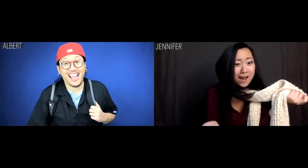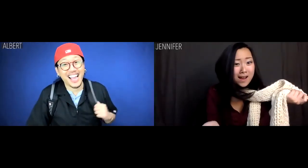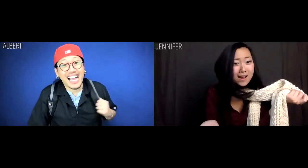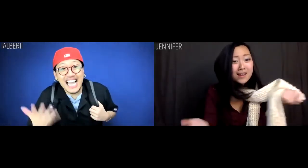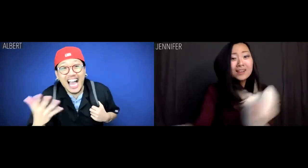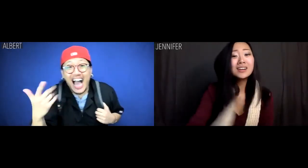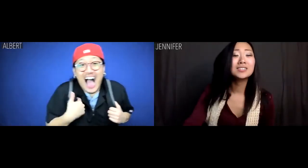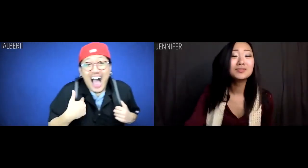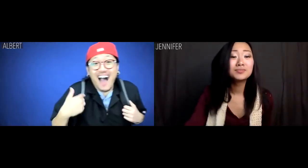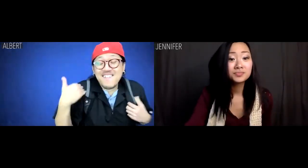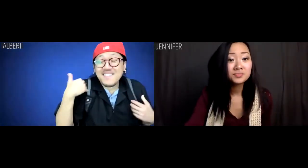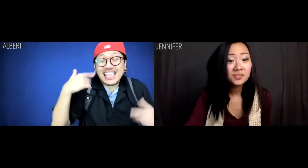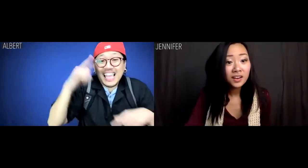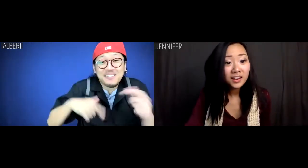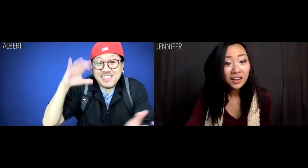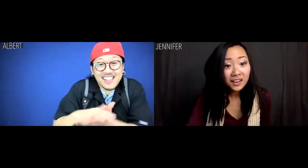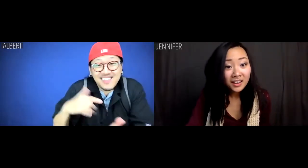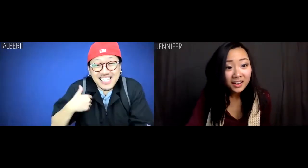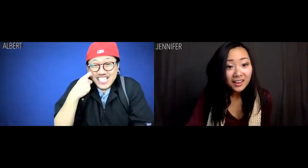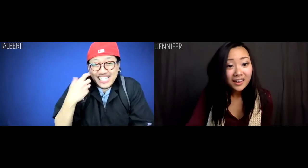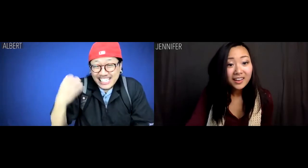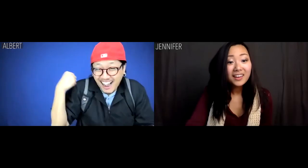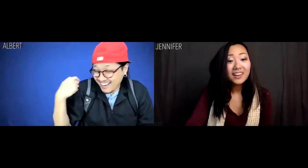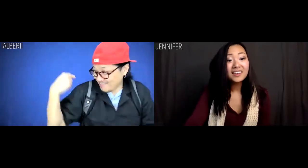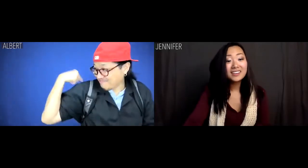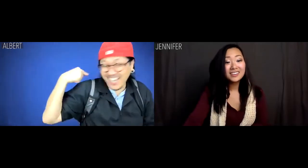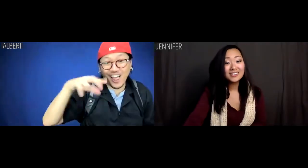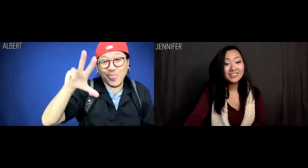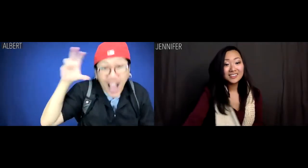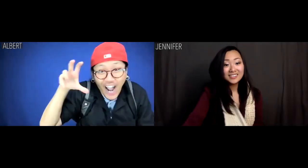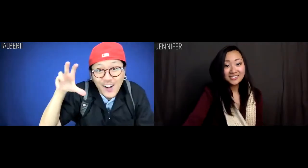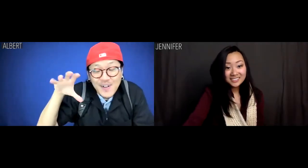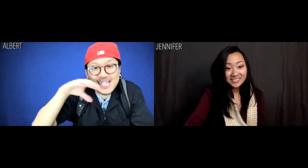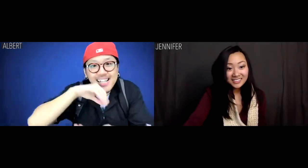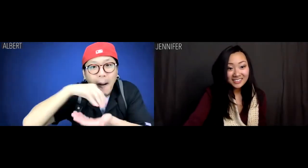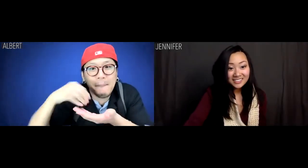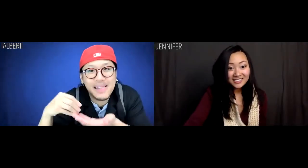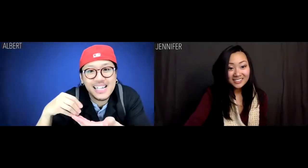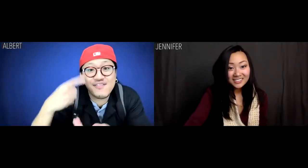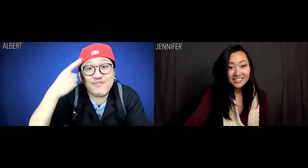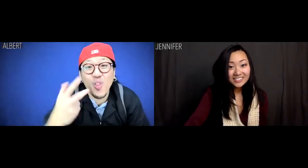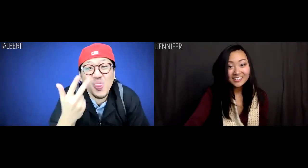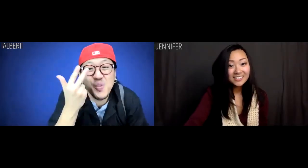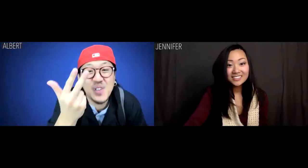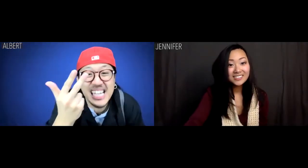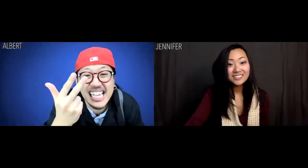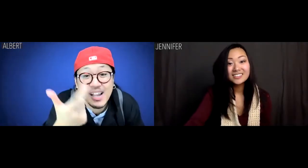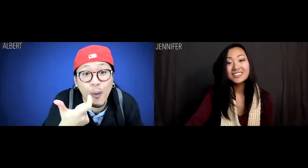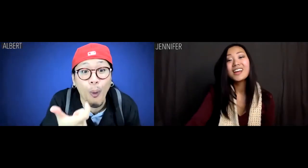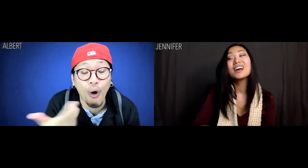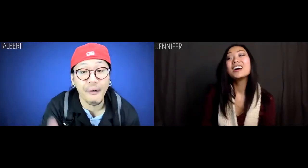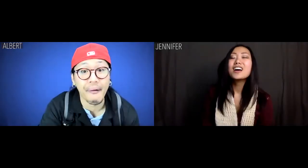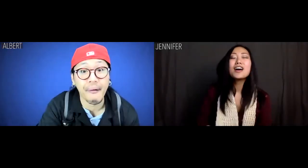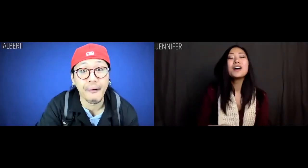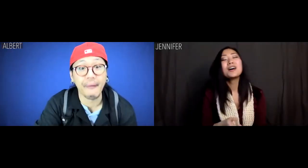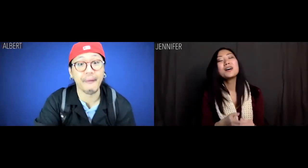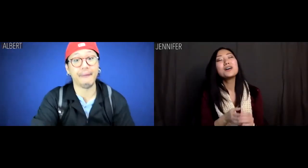Albert: Yeah. I can't believe I got 300 dumplings for three yuan!